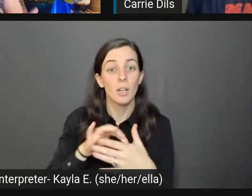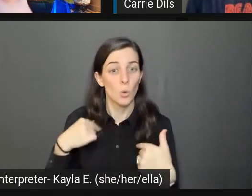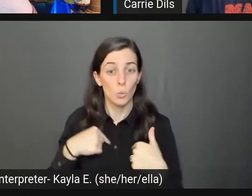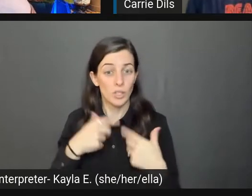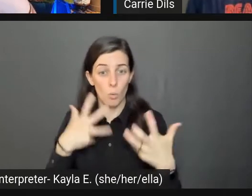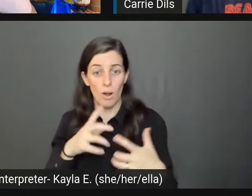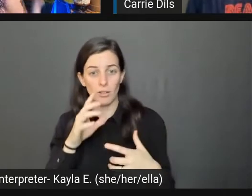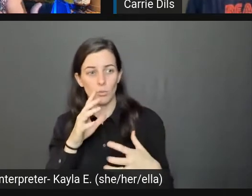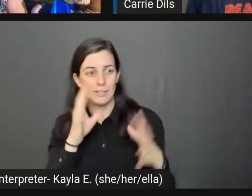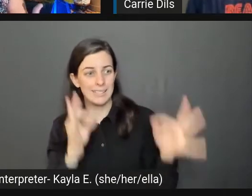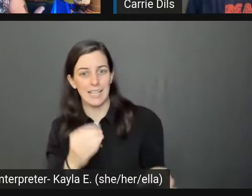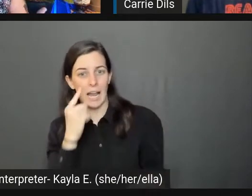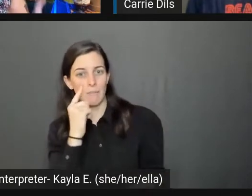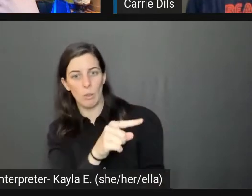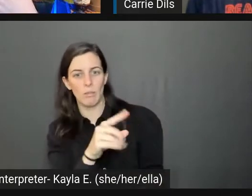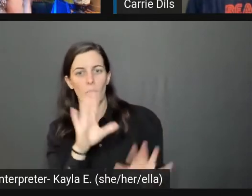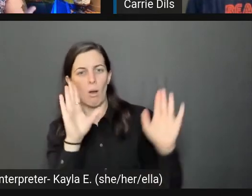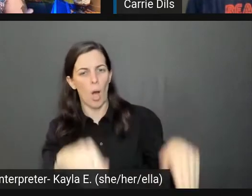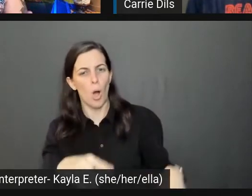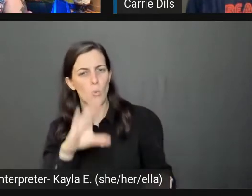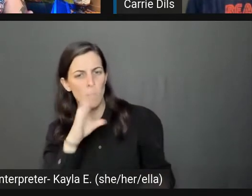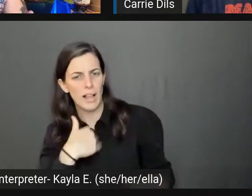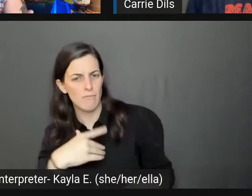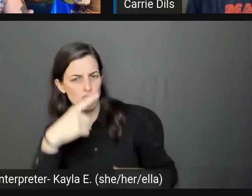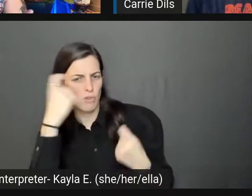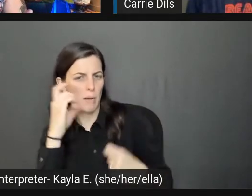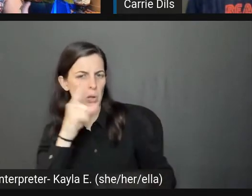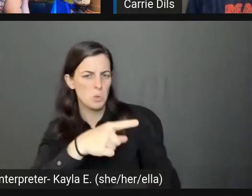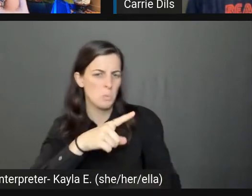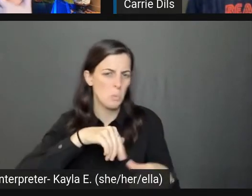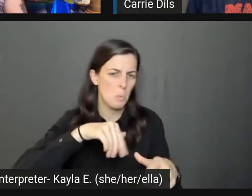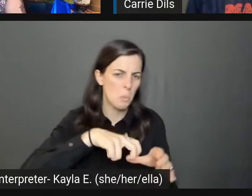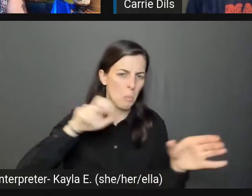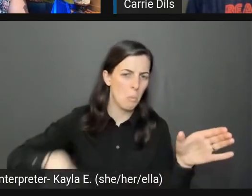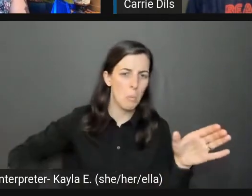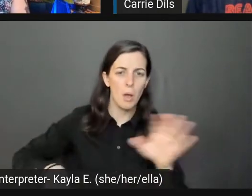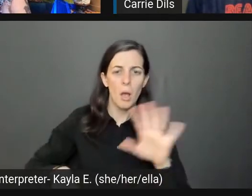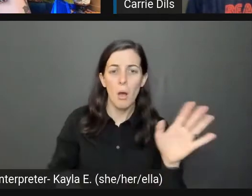Because there are some people that have been through traumatic experiences and they're okay to hear about it,